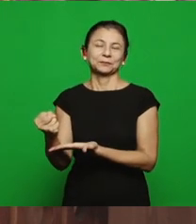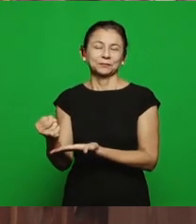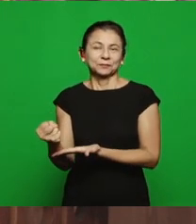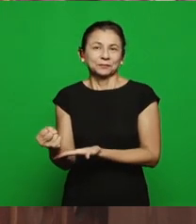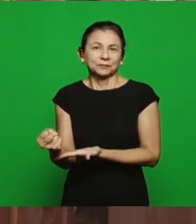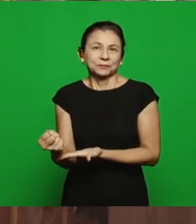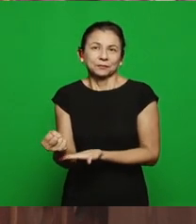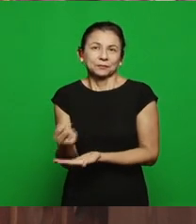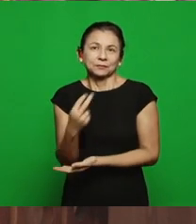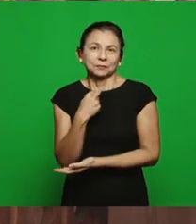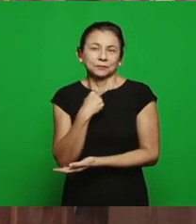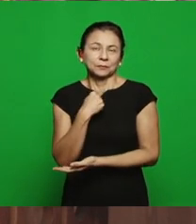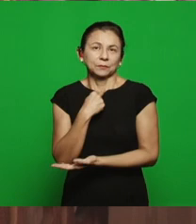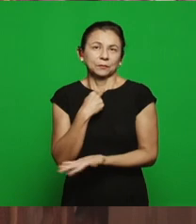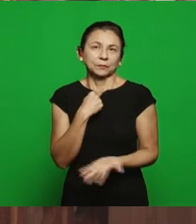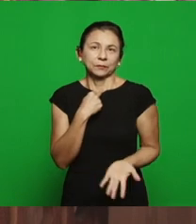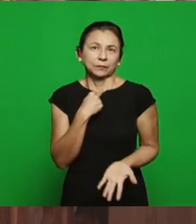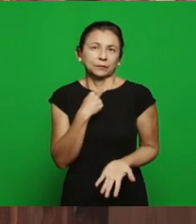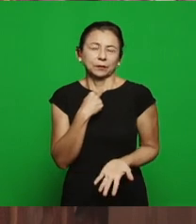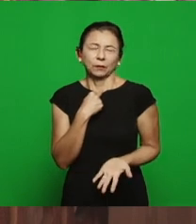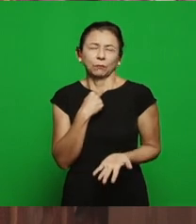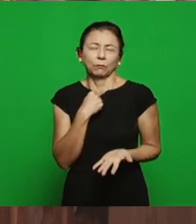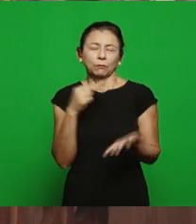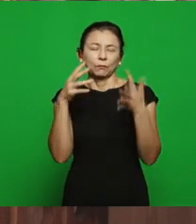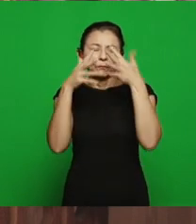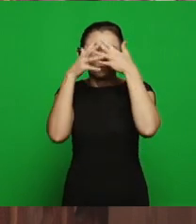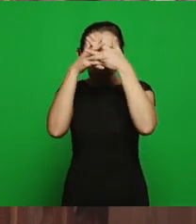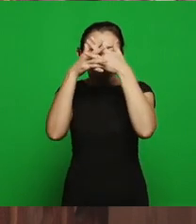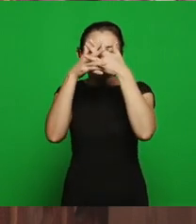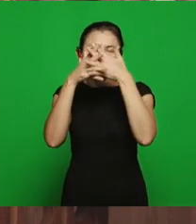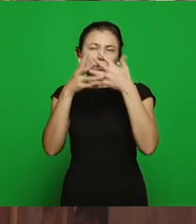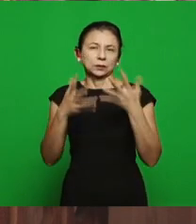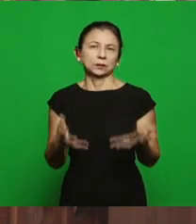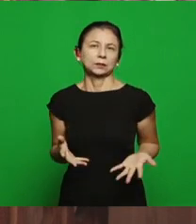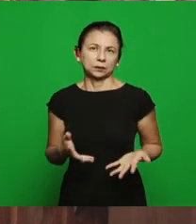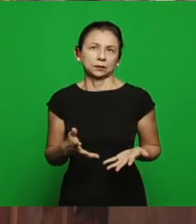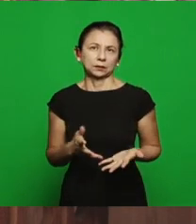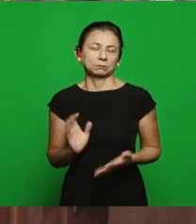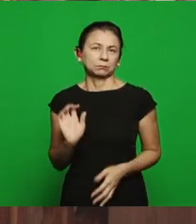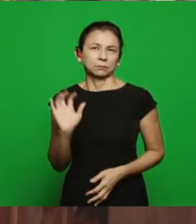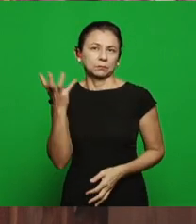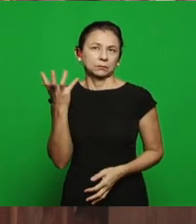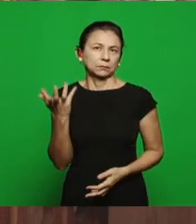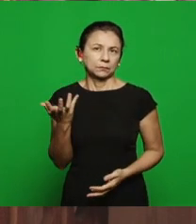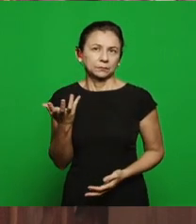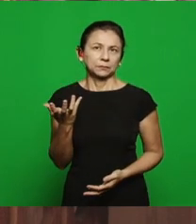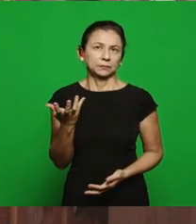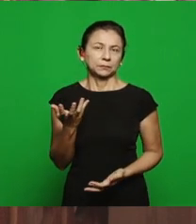can’t confuse what happened with the